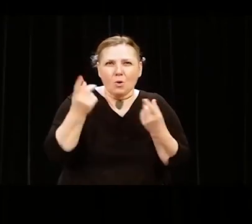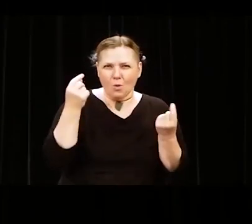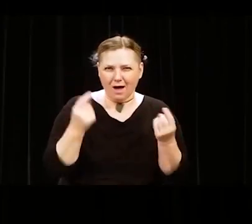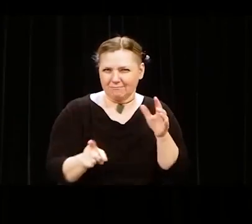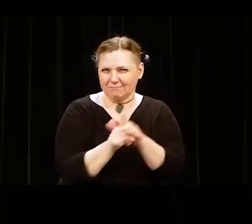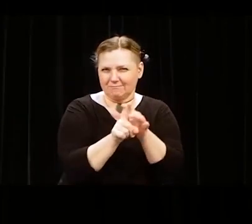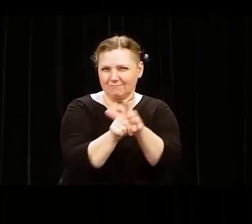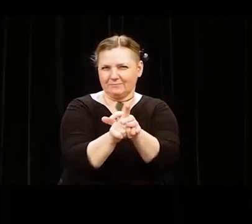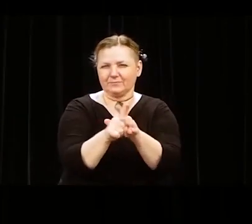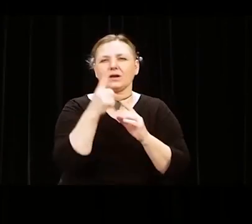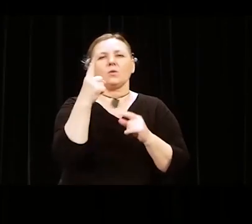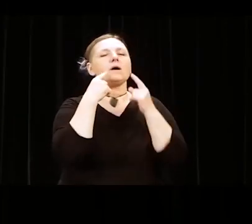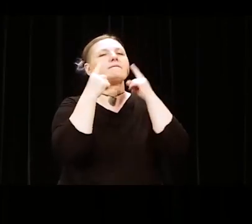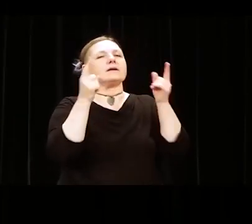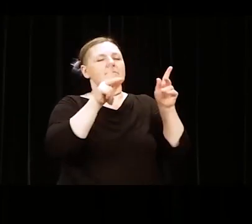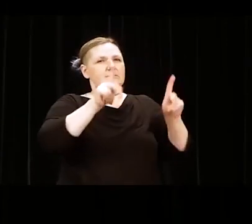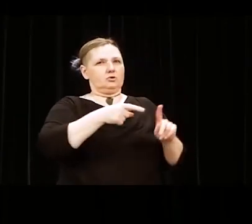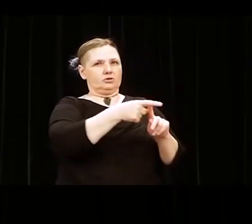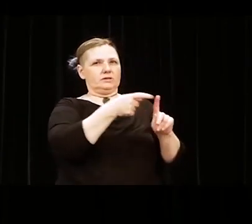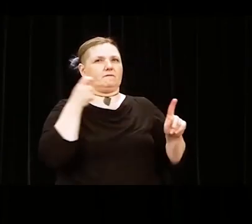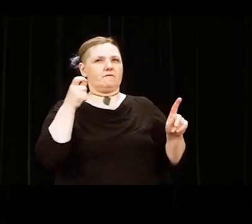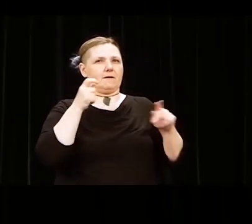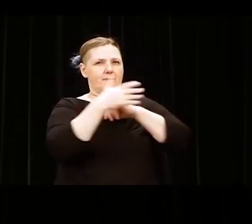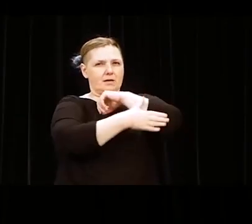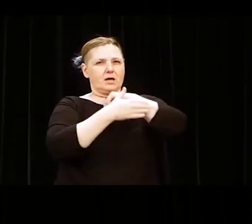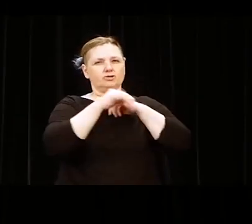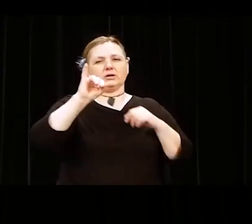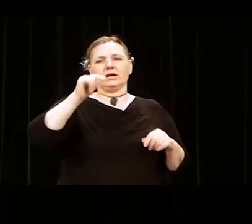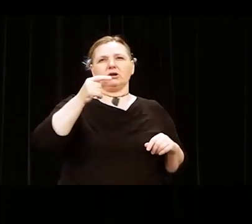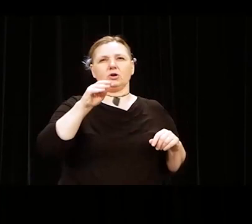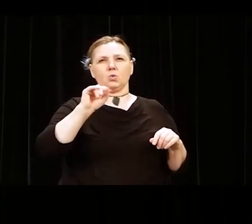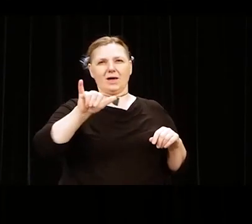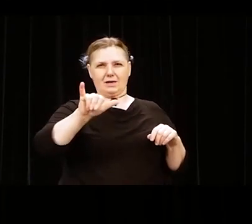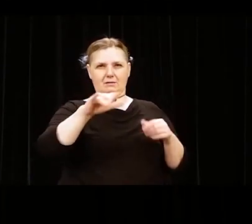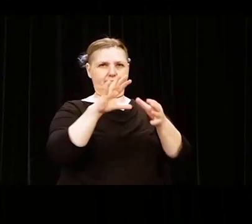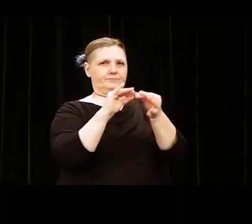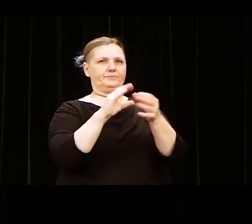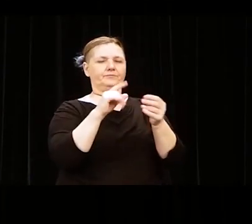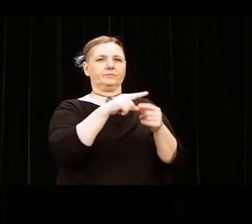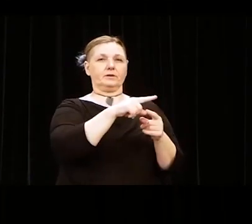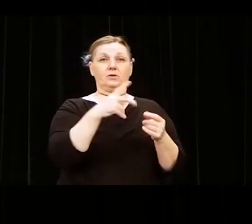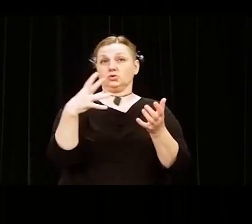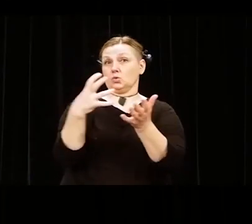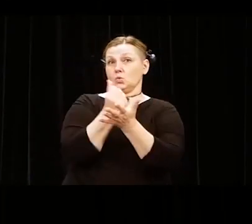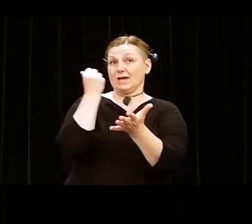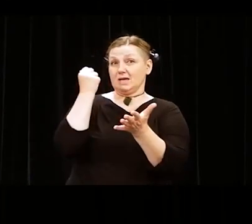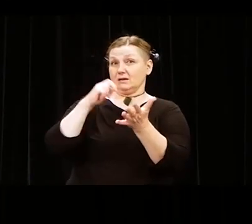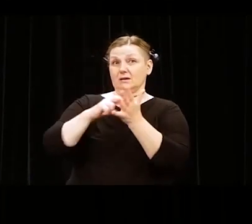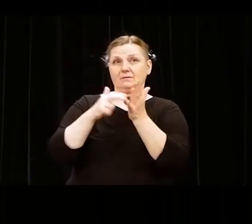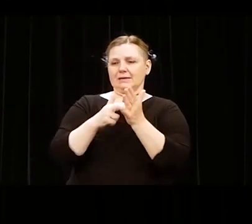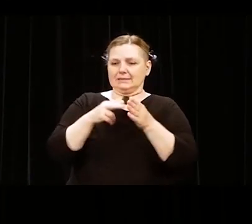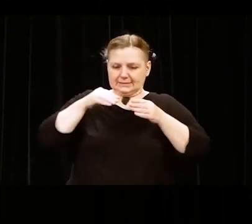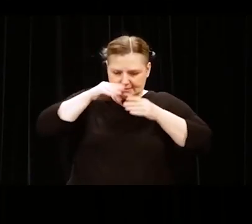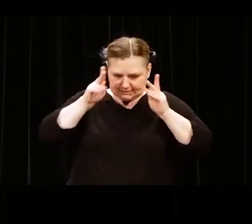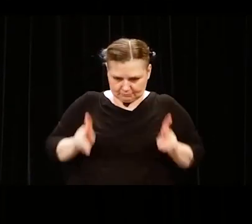triumph is not to win. To triumph in life is to pick yourself up when you have fallen.